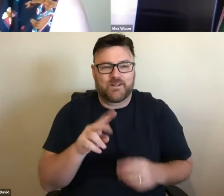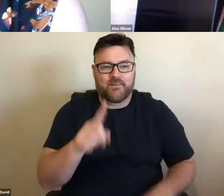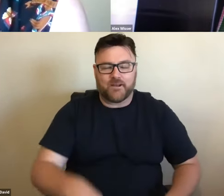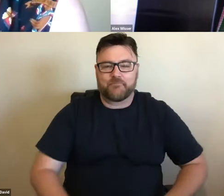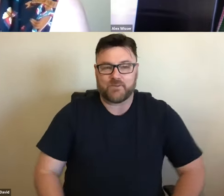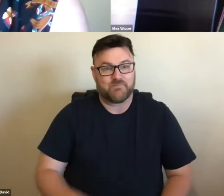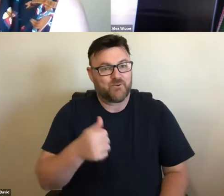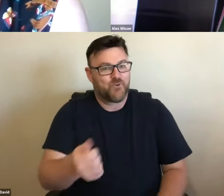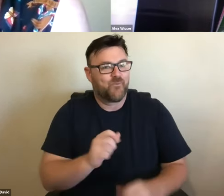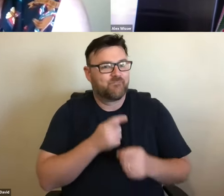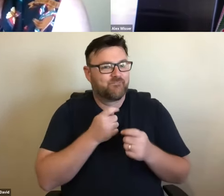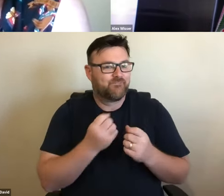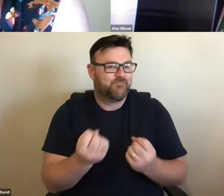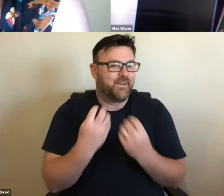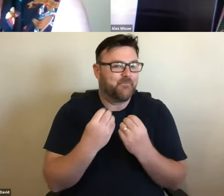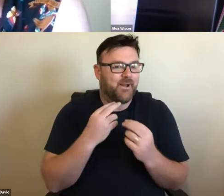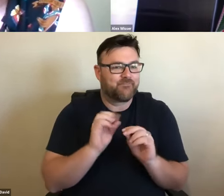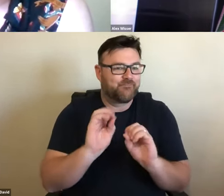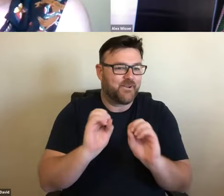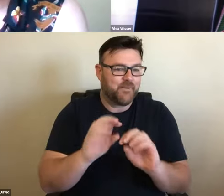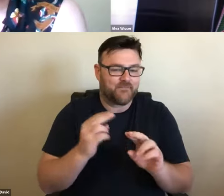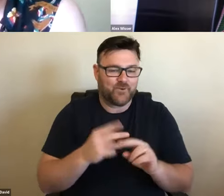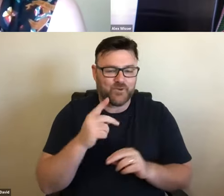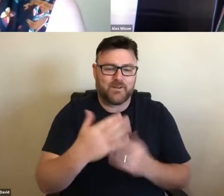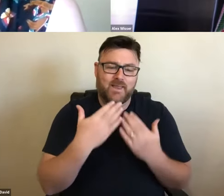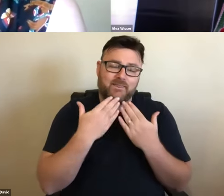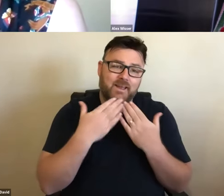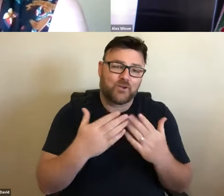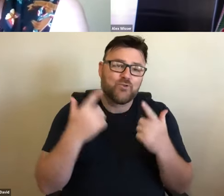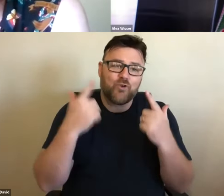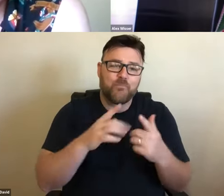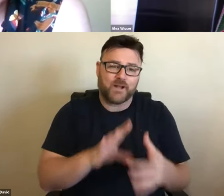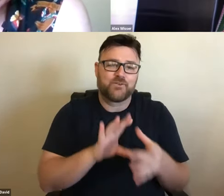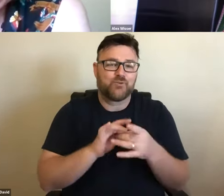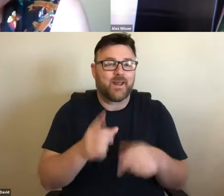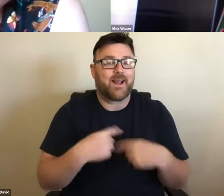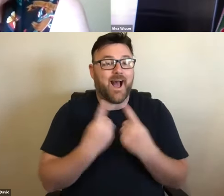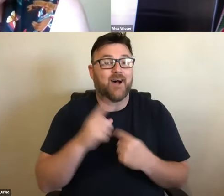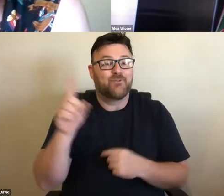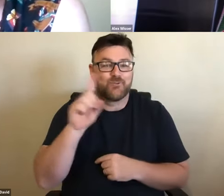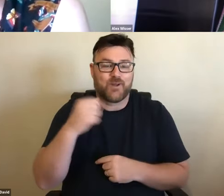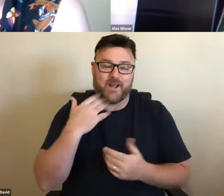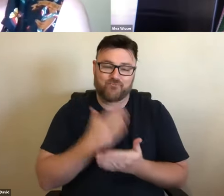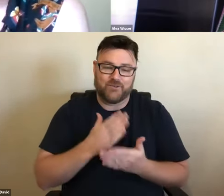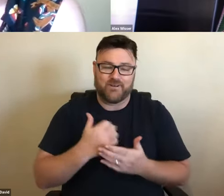bursting with passion. That's a really nice comment, feedback.